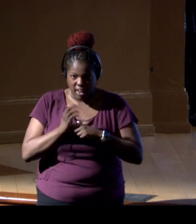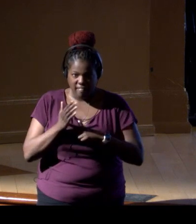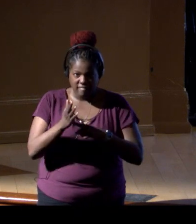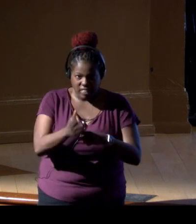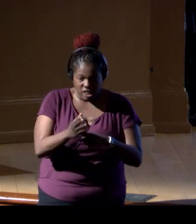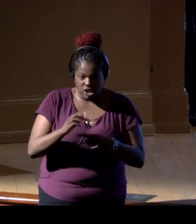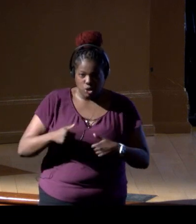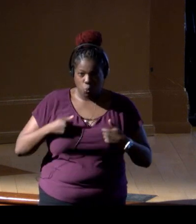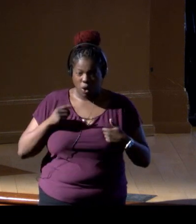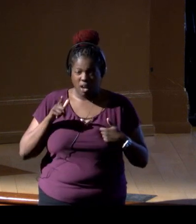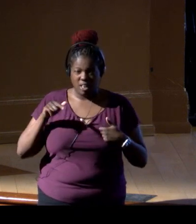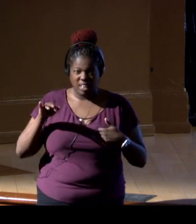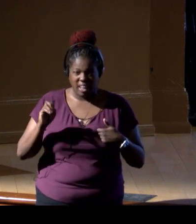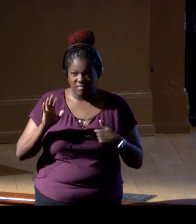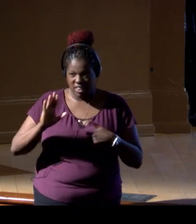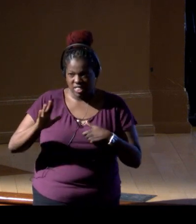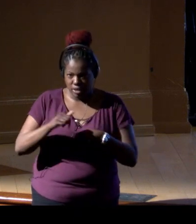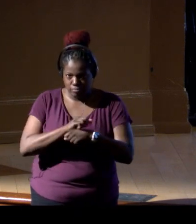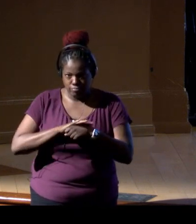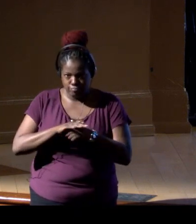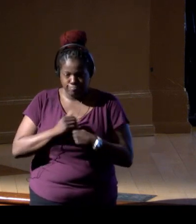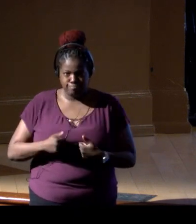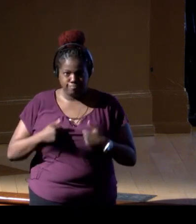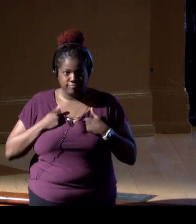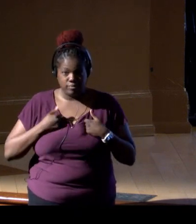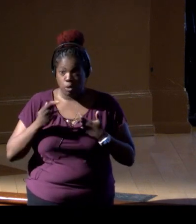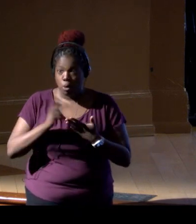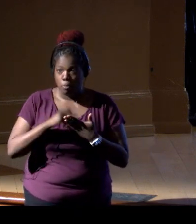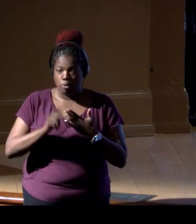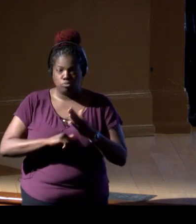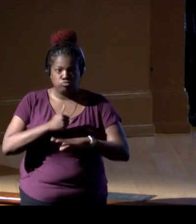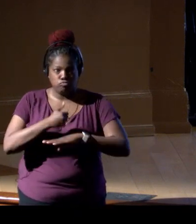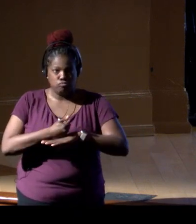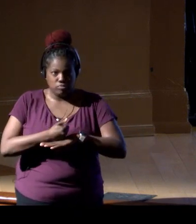So we have programs within the Ecosystem Mission Area